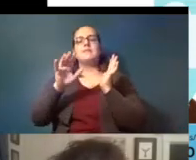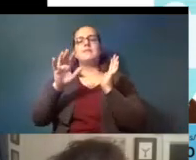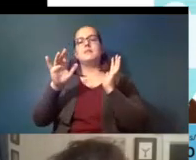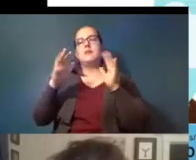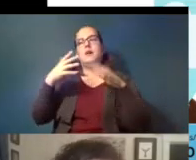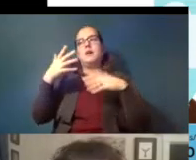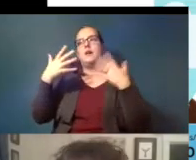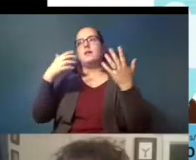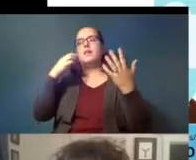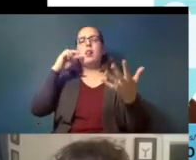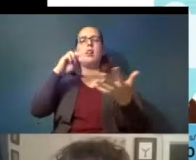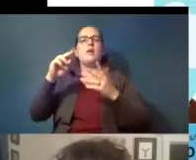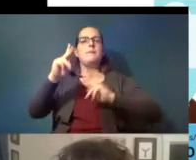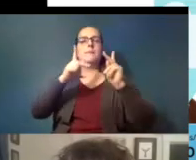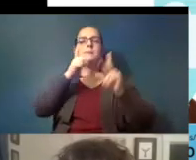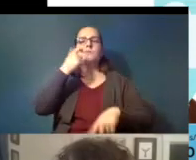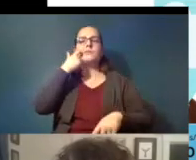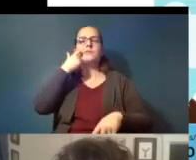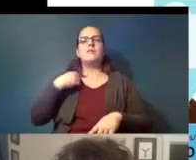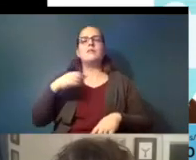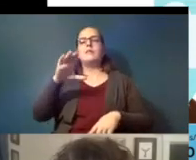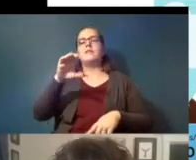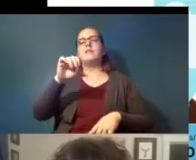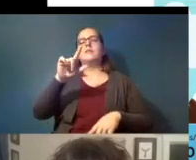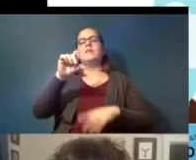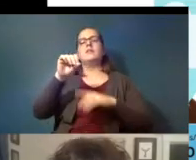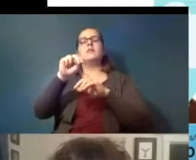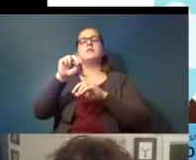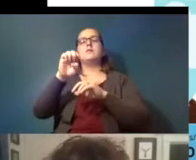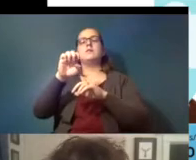they looked at people who had had colonectomies i'm glad i didn't do